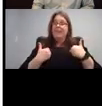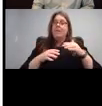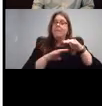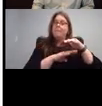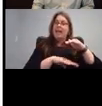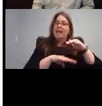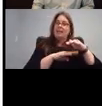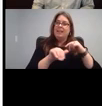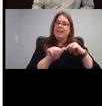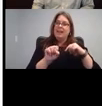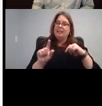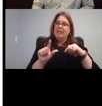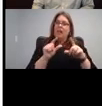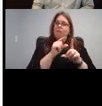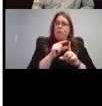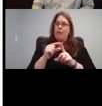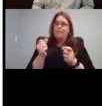vocabulary. And these are just videos you can look at anytime